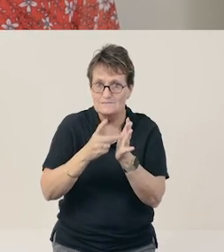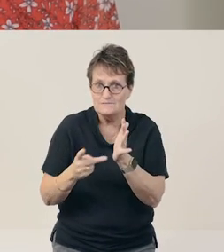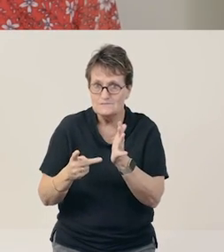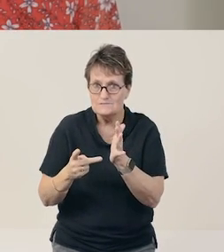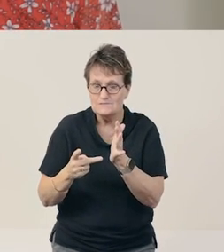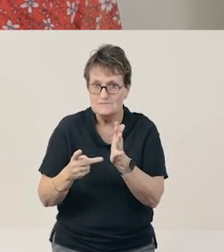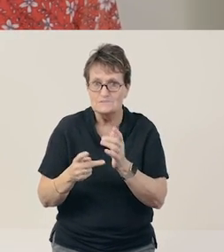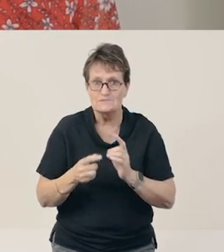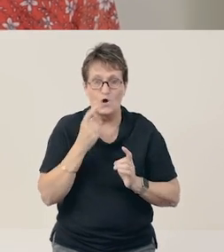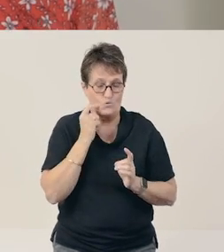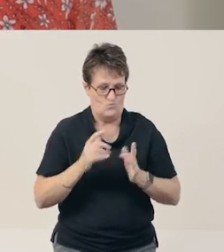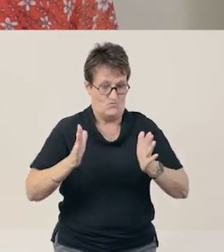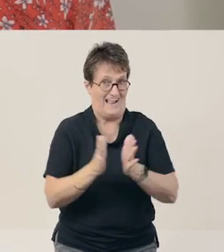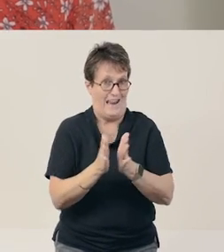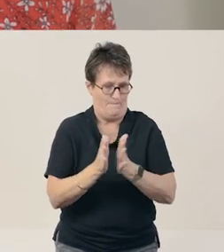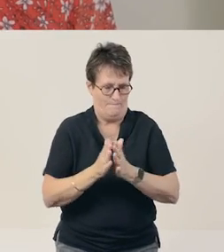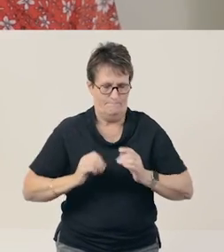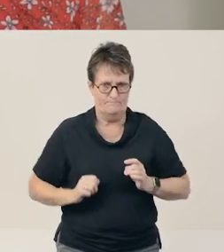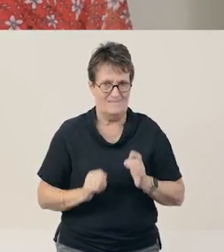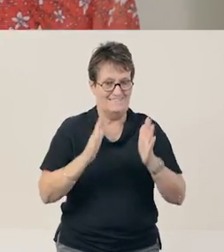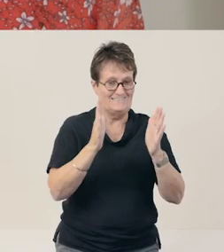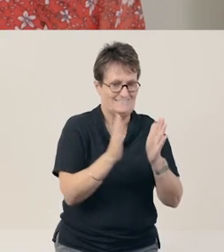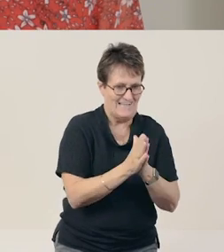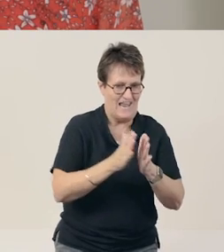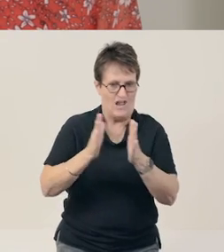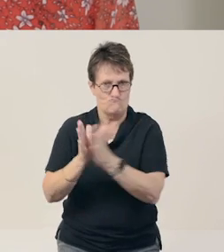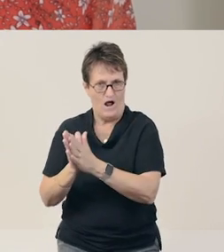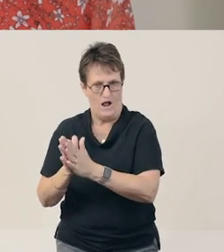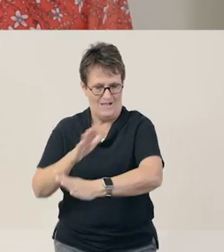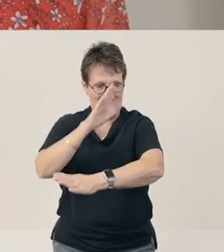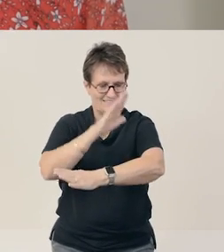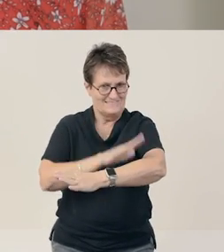I'm going to clap as I say the word now - Sar-ah.